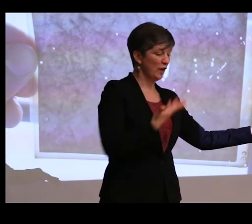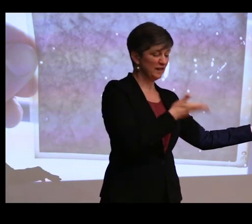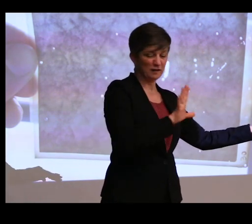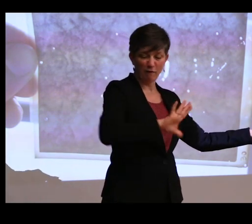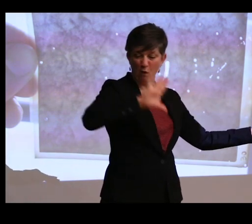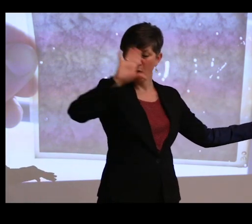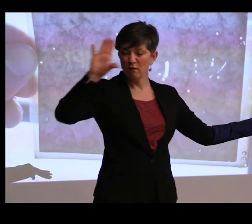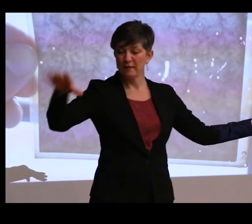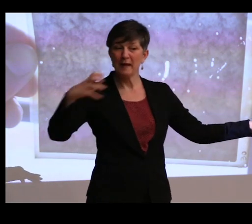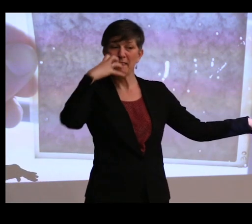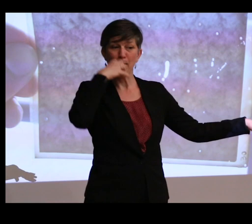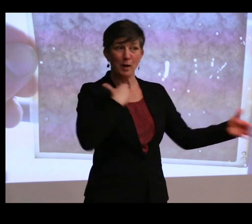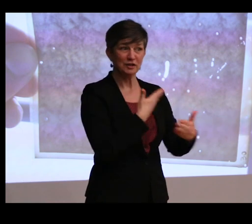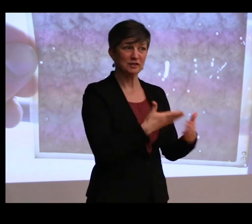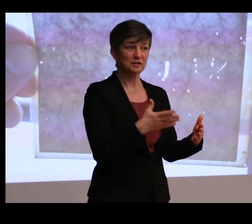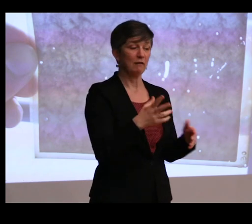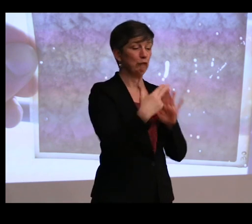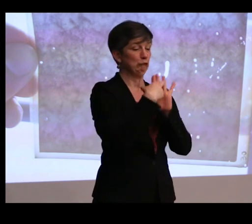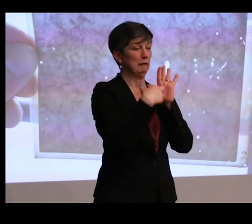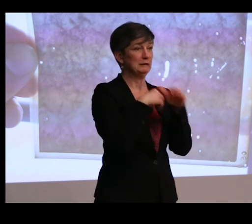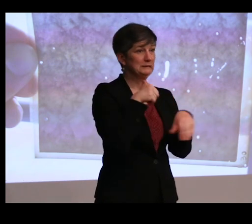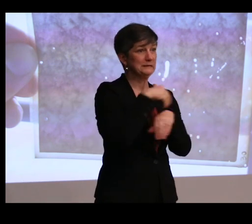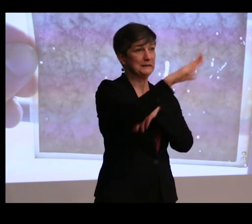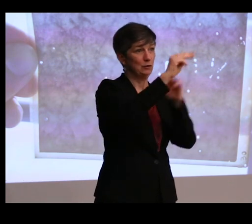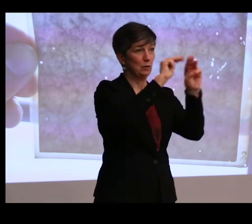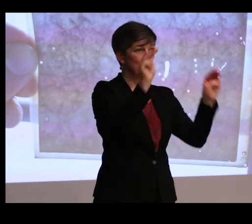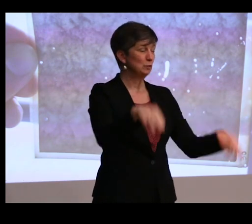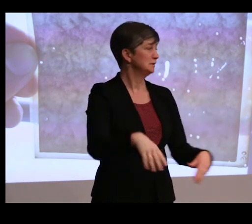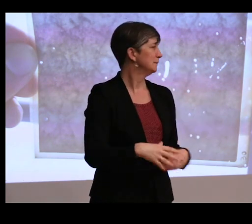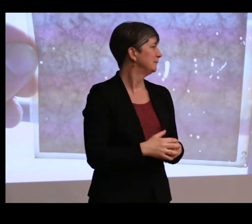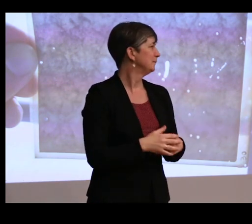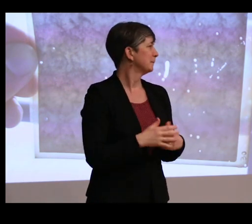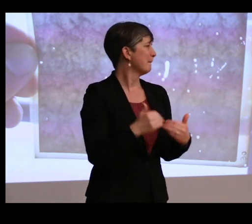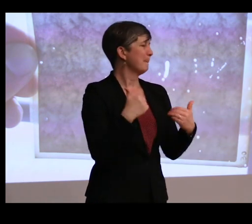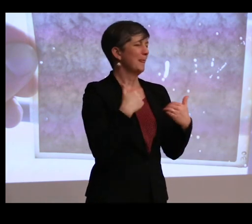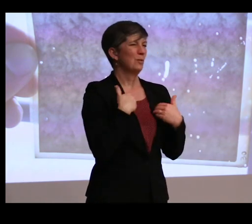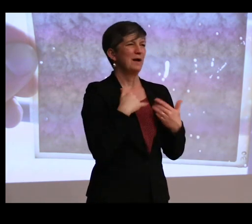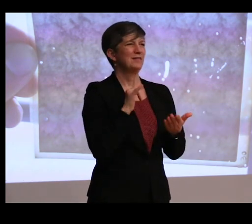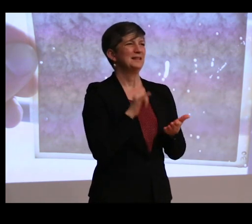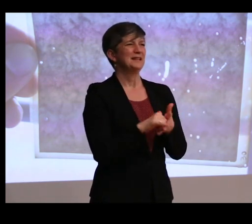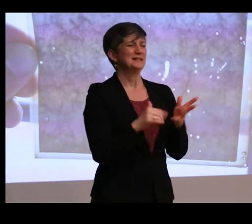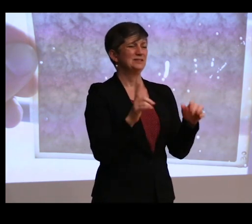The precious stuff gets registered and sent to the museum. And we have this kind of long history